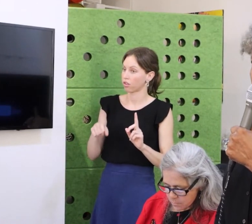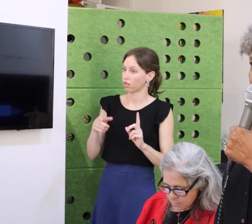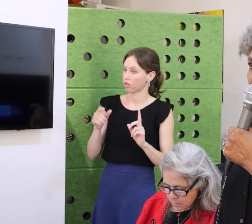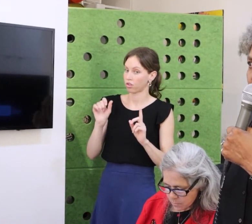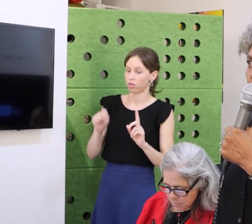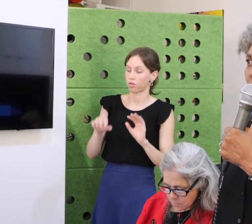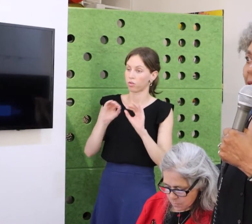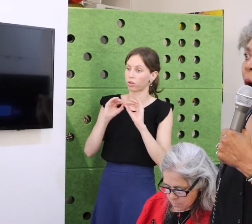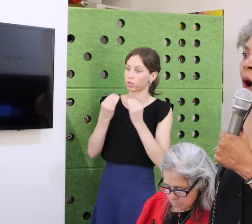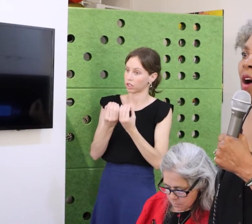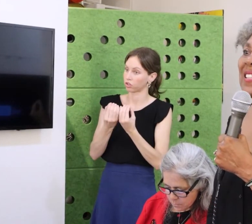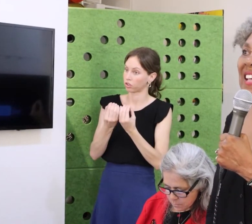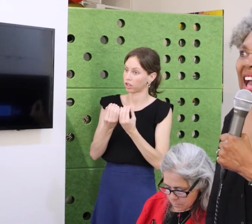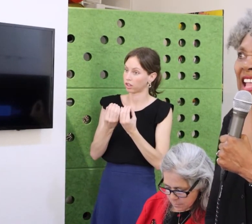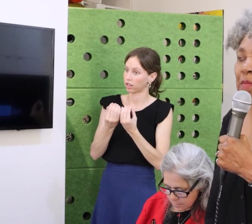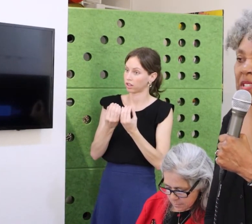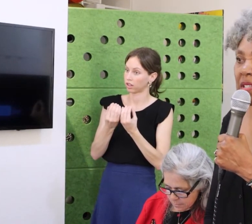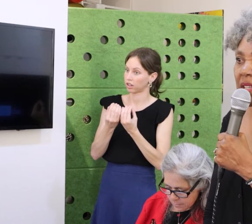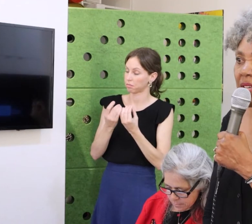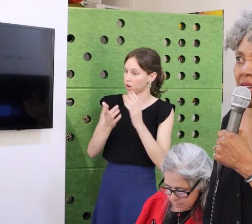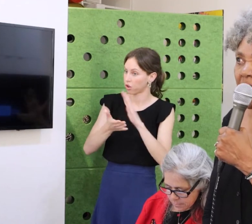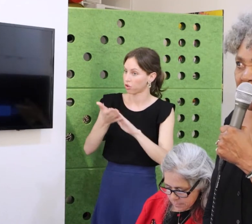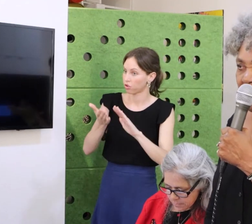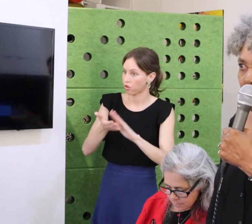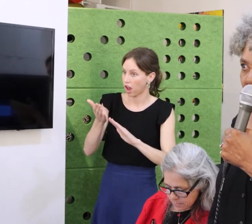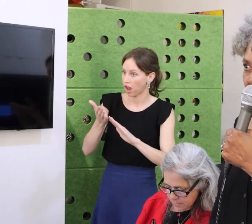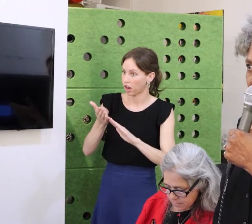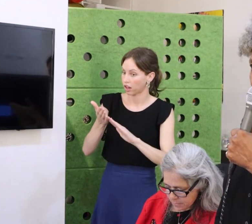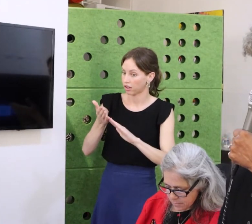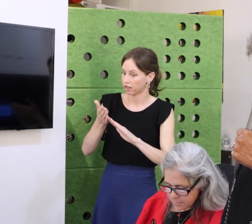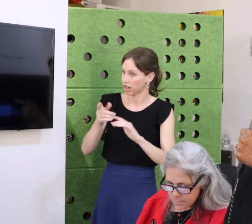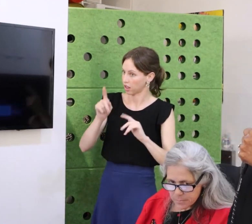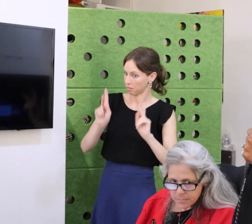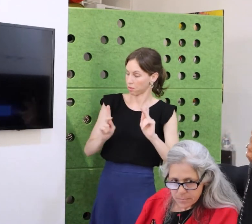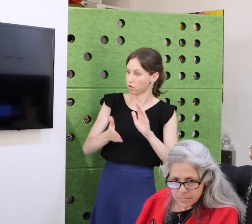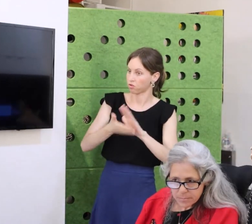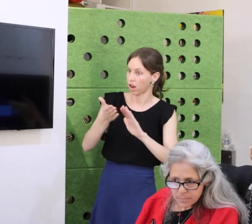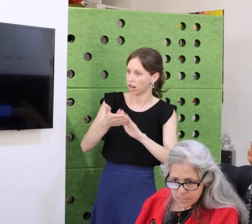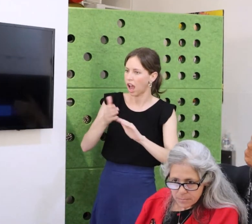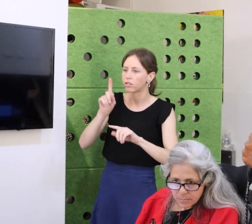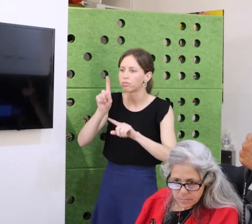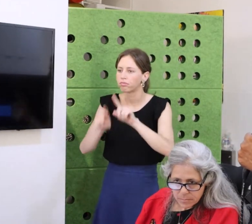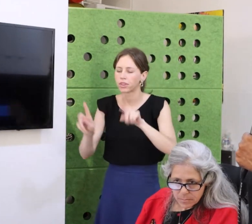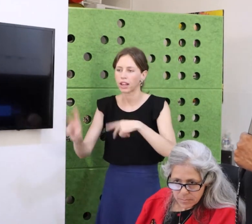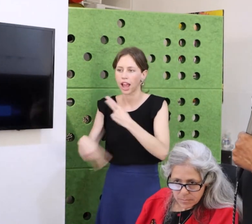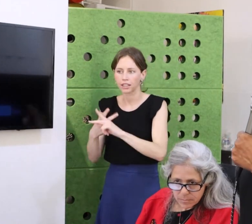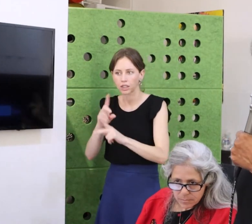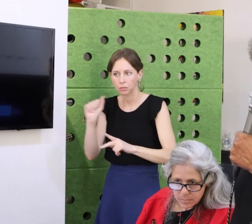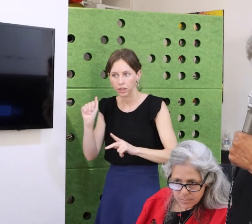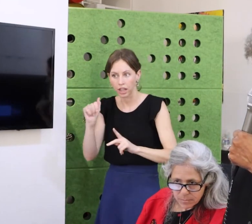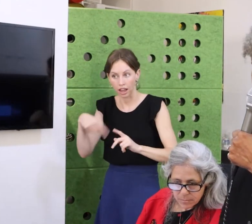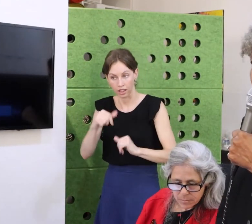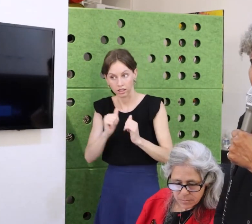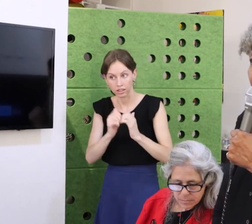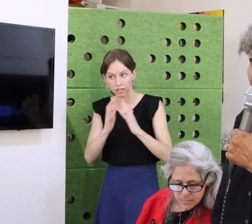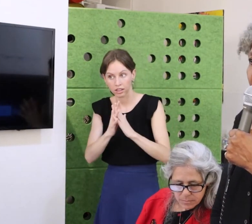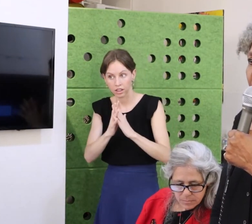And give us the opportunity to experience it the same; sorrow,